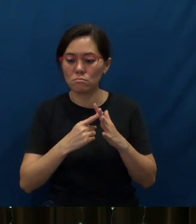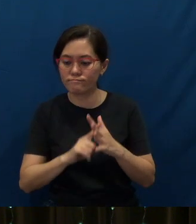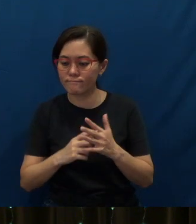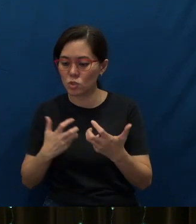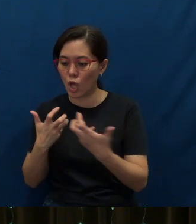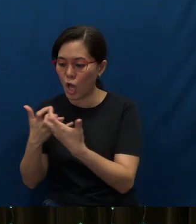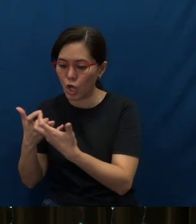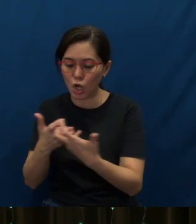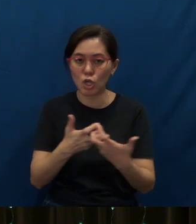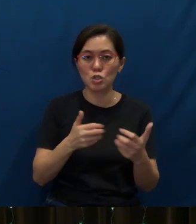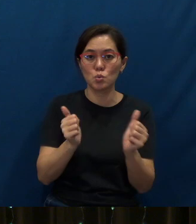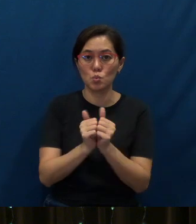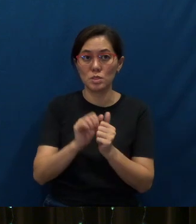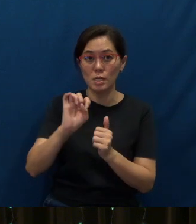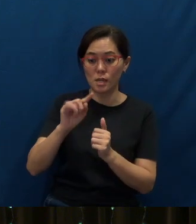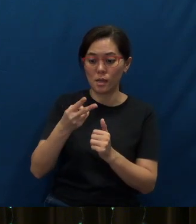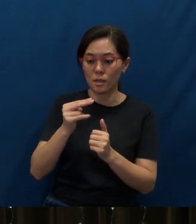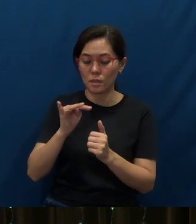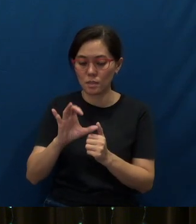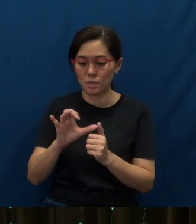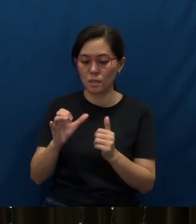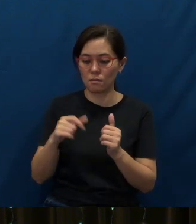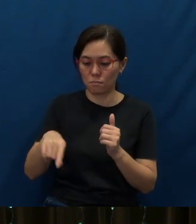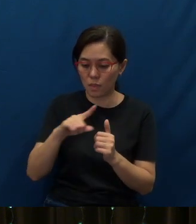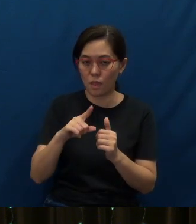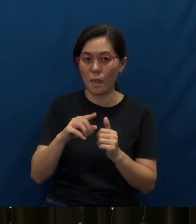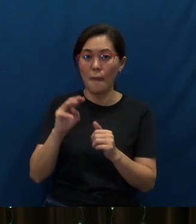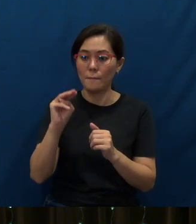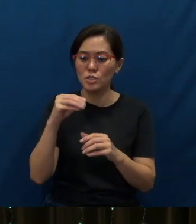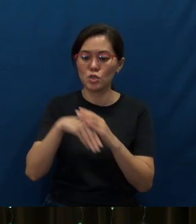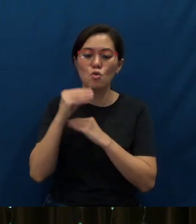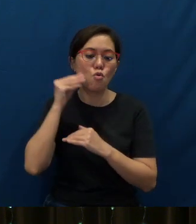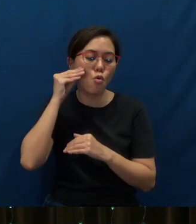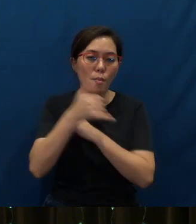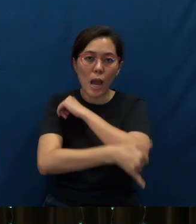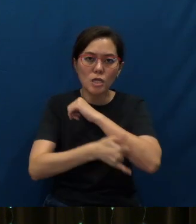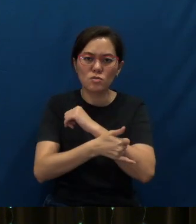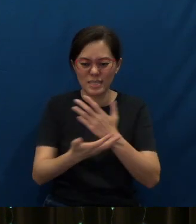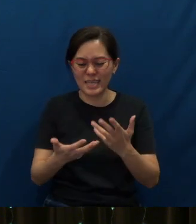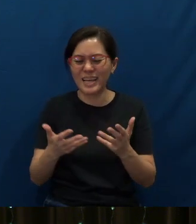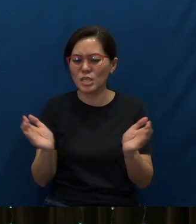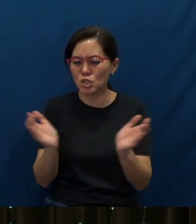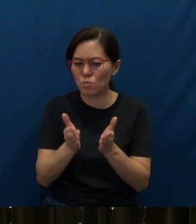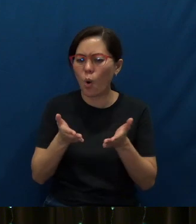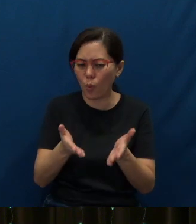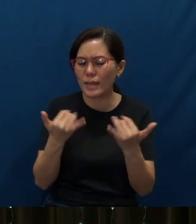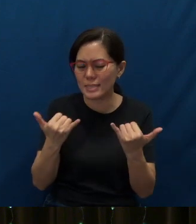in ministry in their own home countries, albeit in a very small way now.